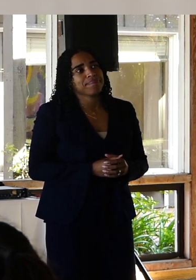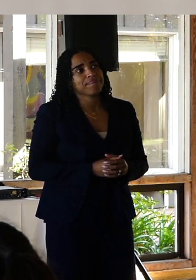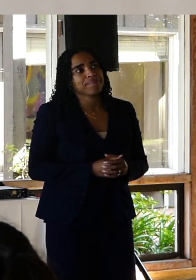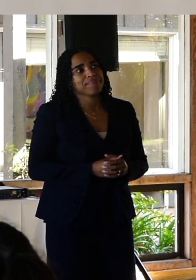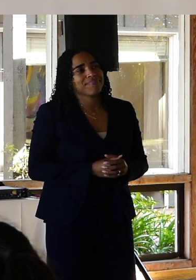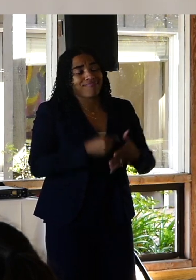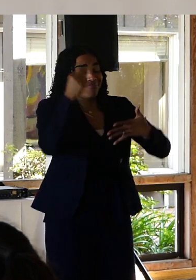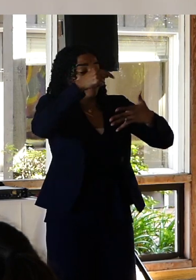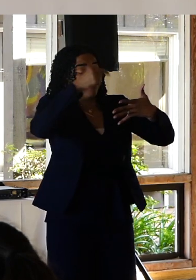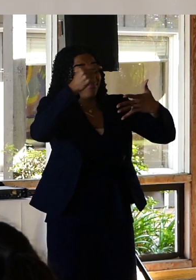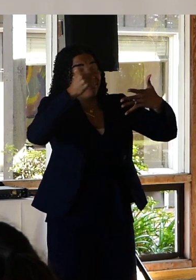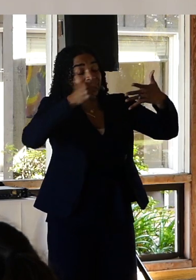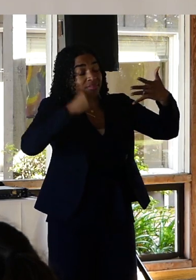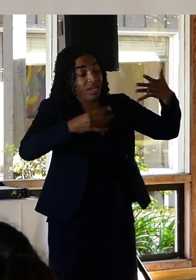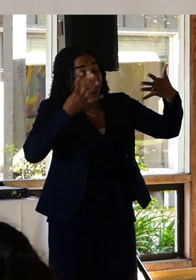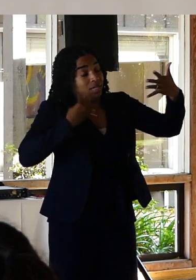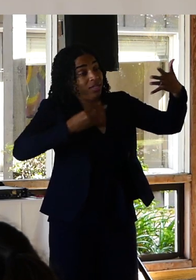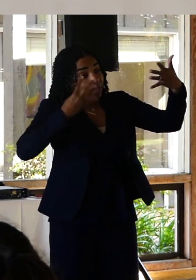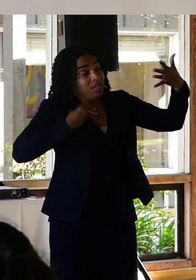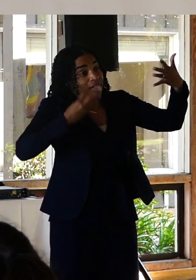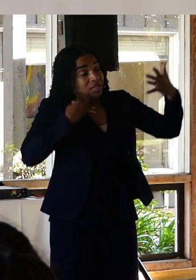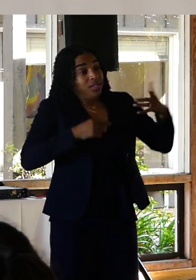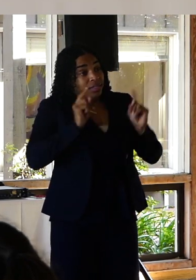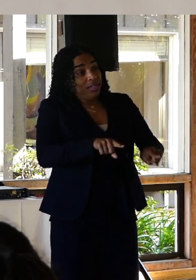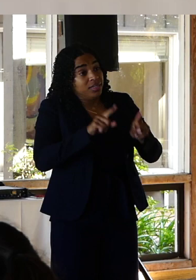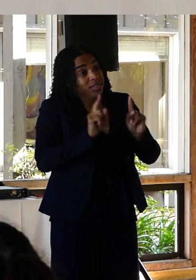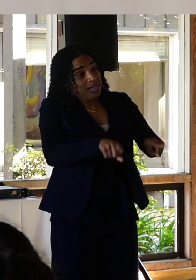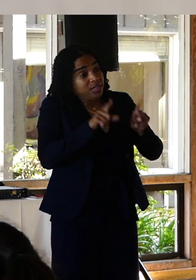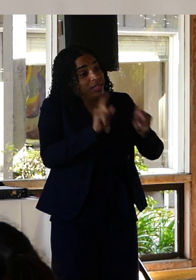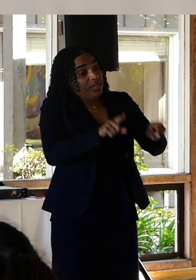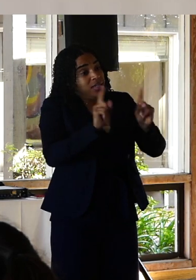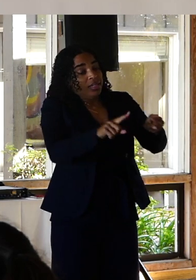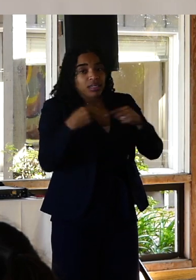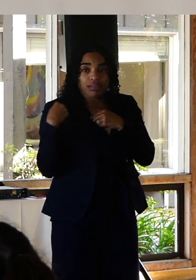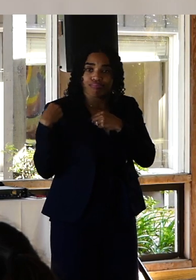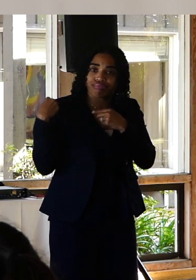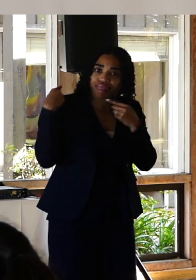You know it's it's endless. It's something that you continue doing and.